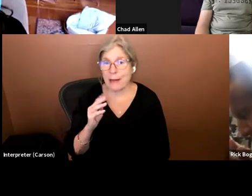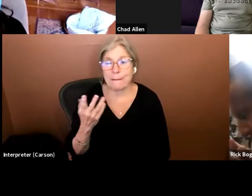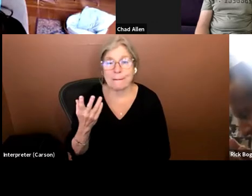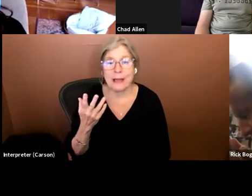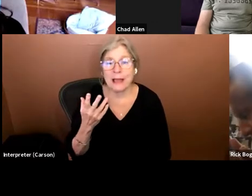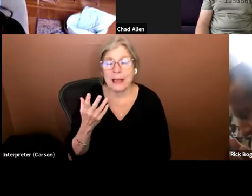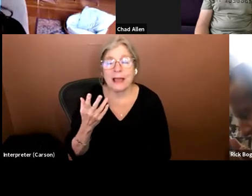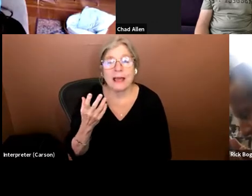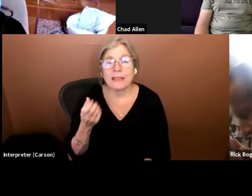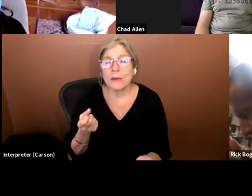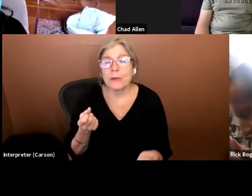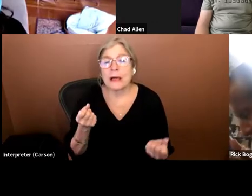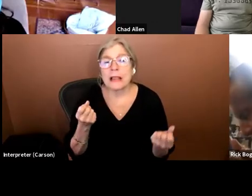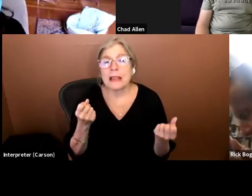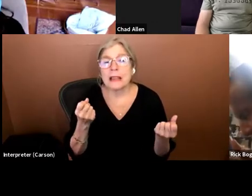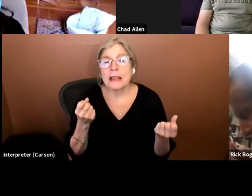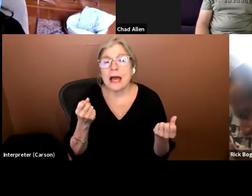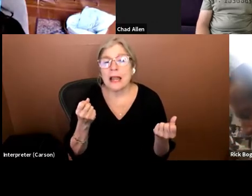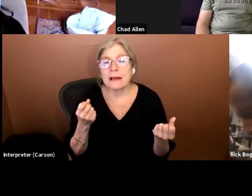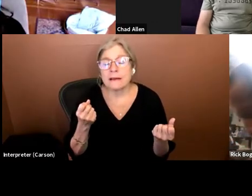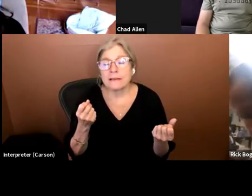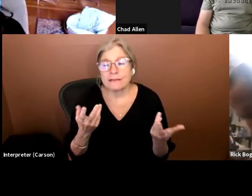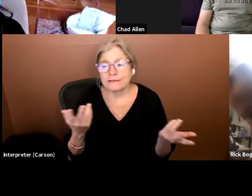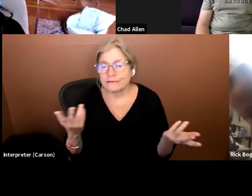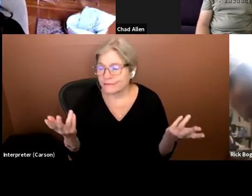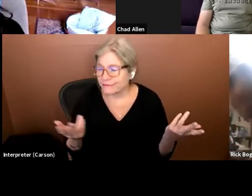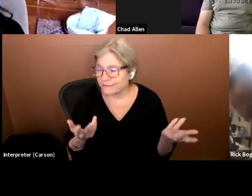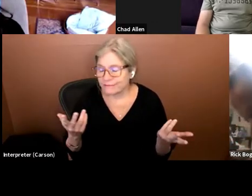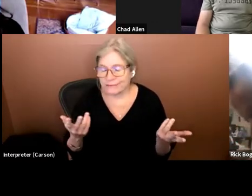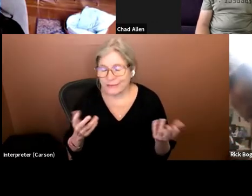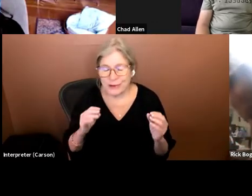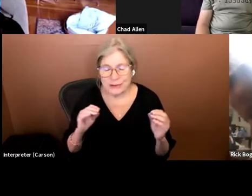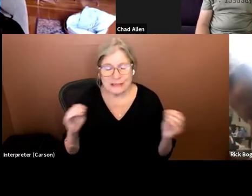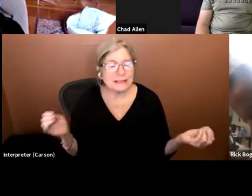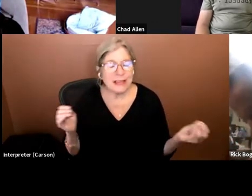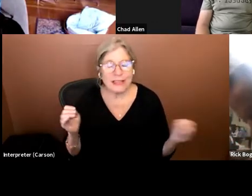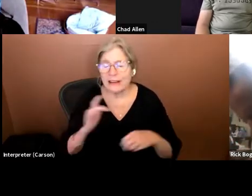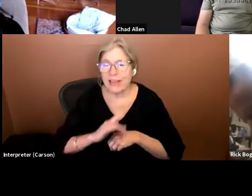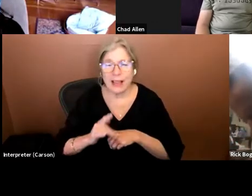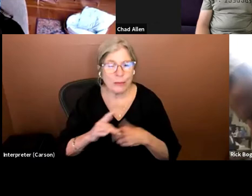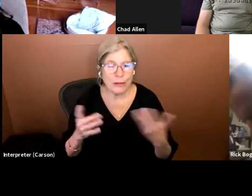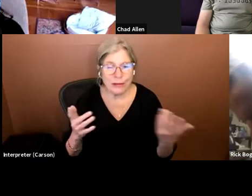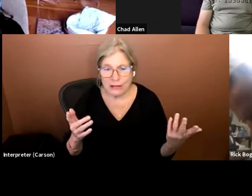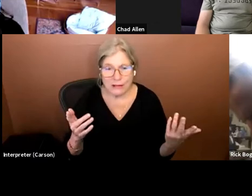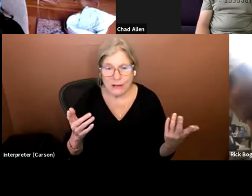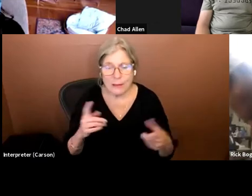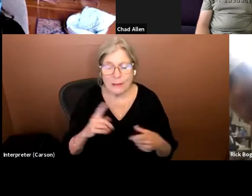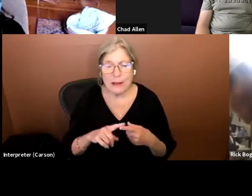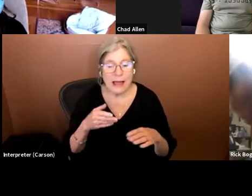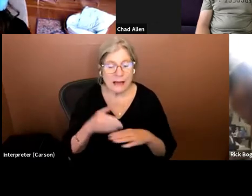of, you know, lack of availability. But once I went into the movie